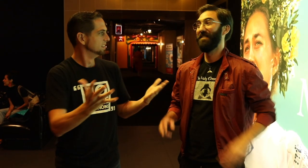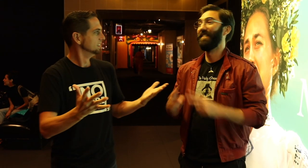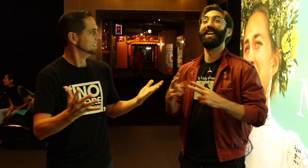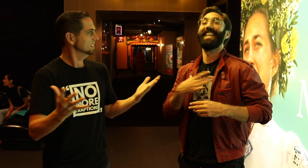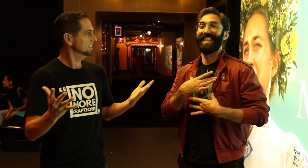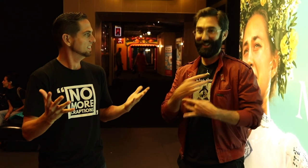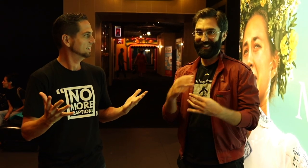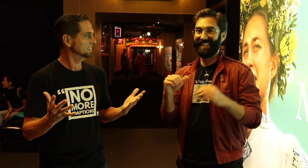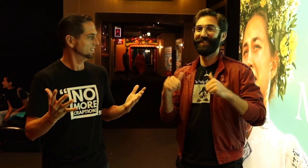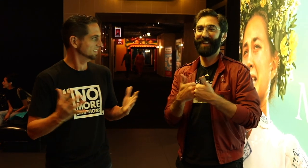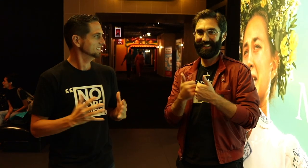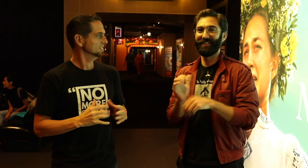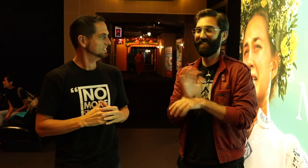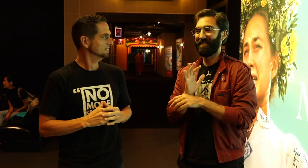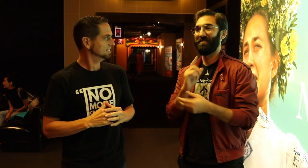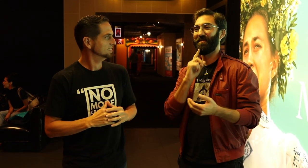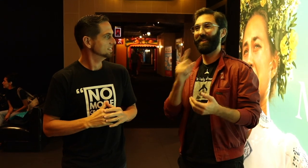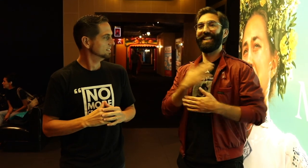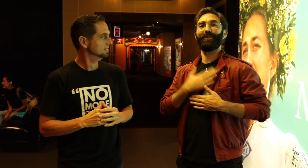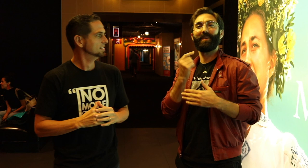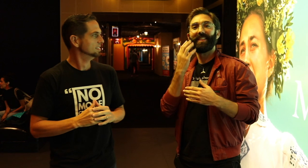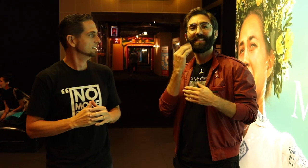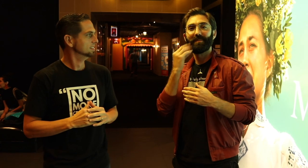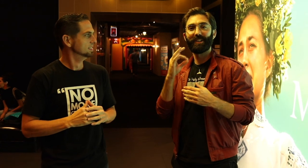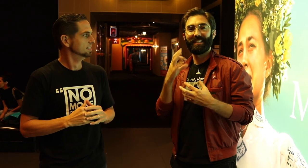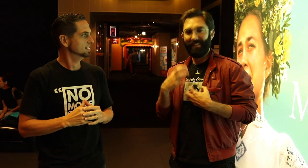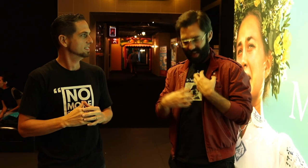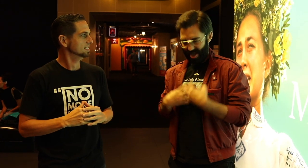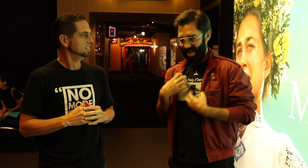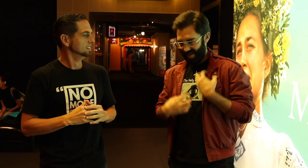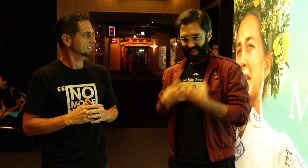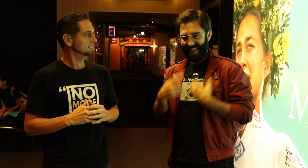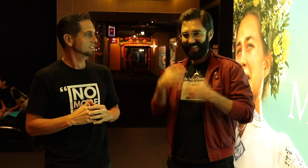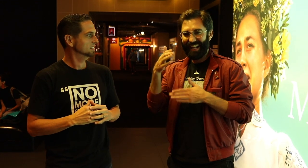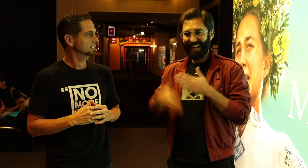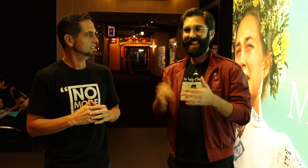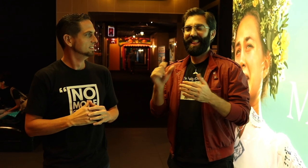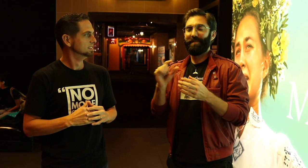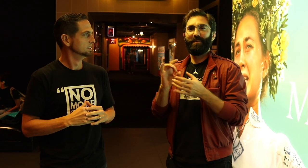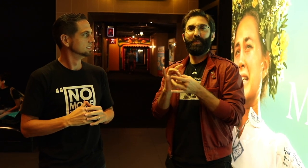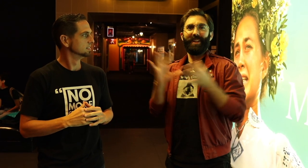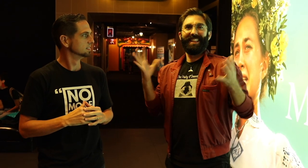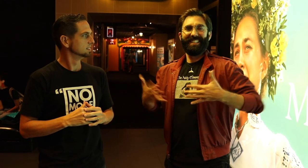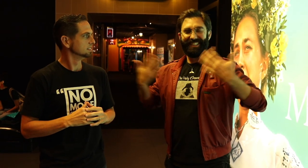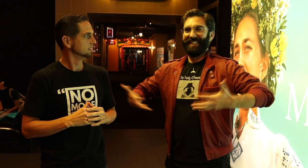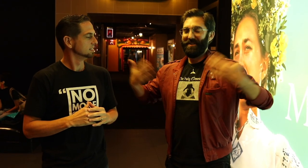It was a very interesting and a challenging movie! I really enjoyed the experience of having all these different emotions then releasing them at the end of the movie.